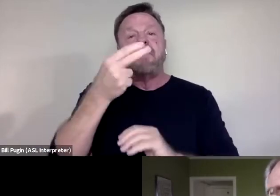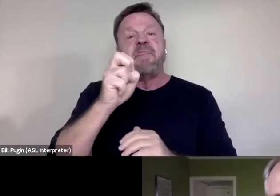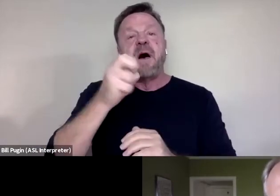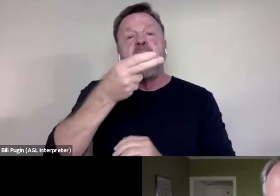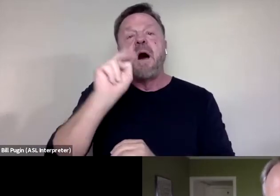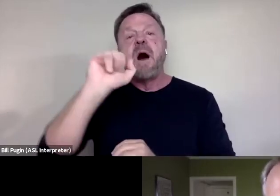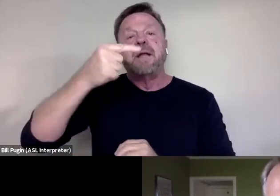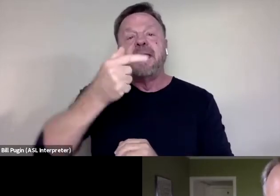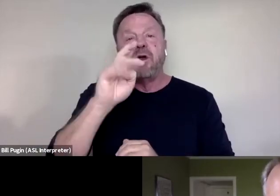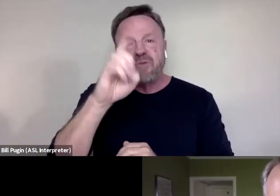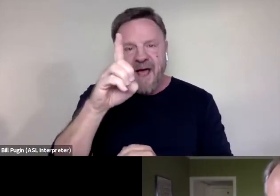we started hearing these stories.